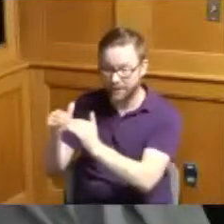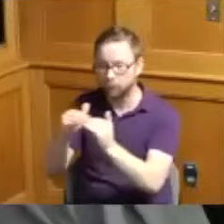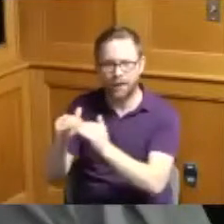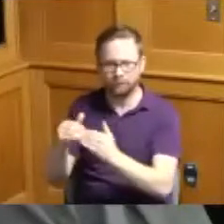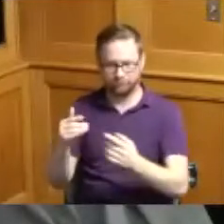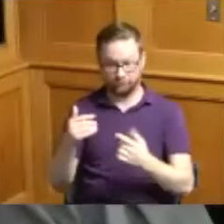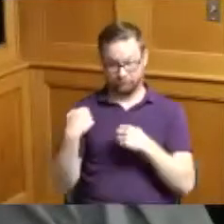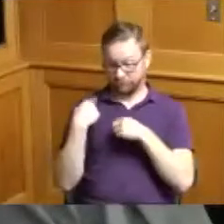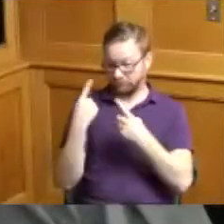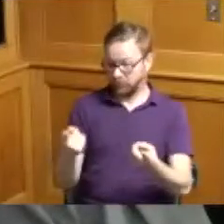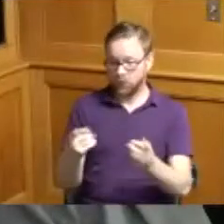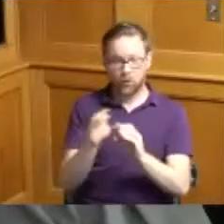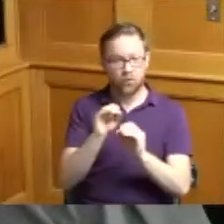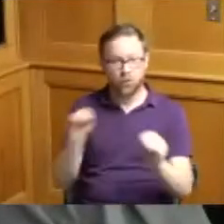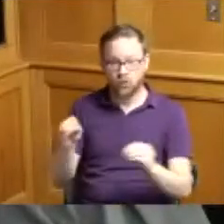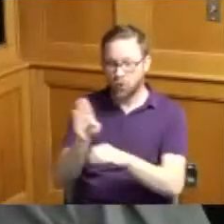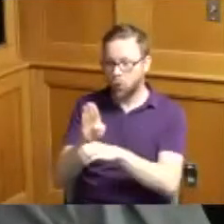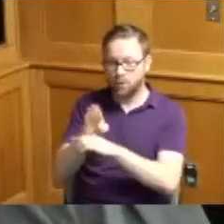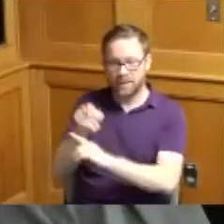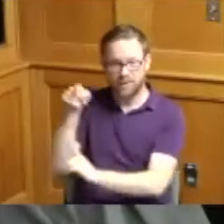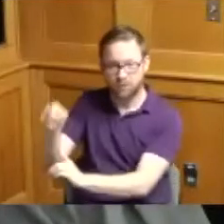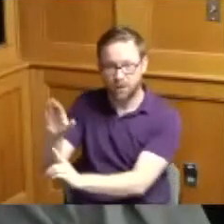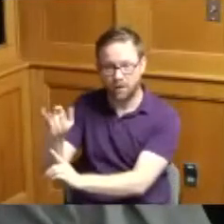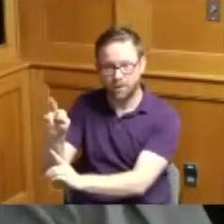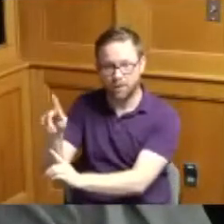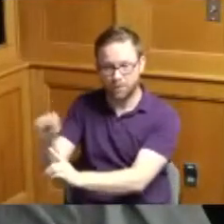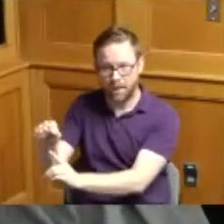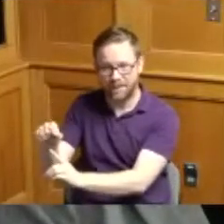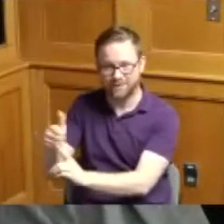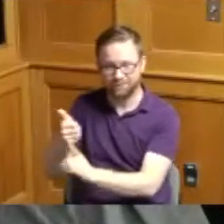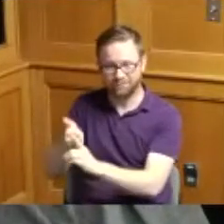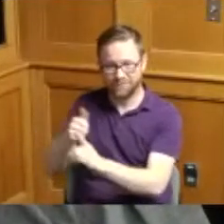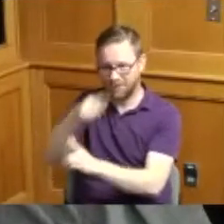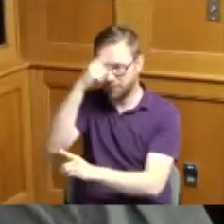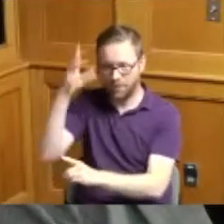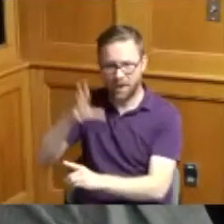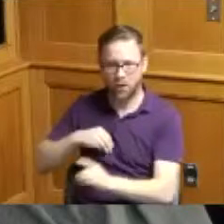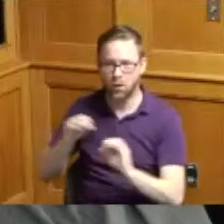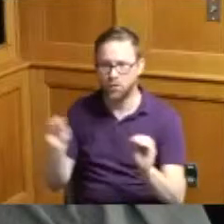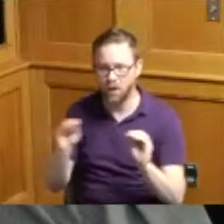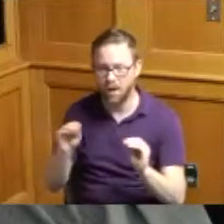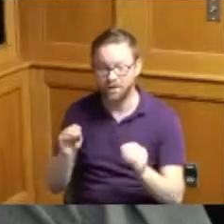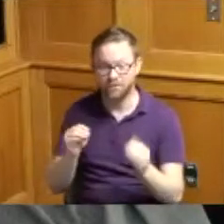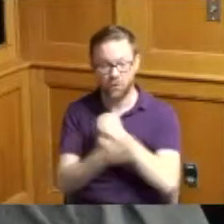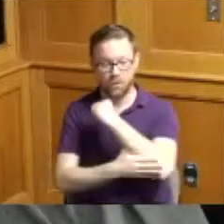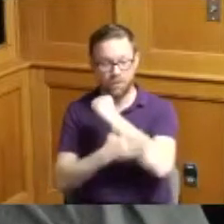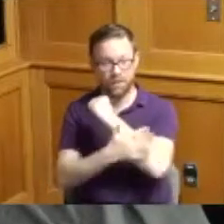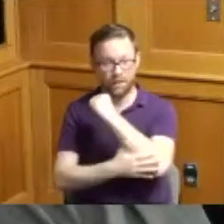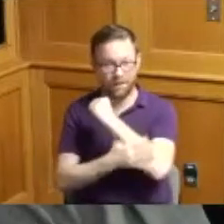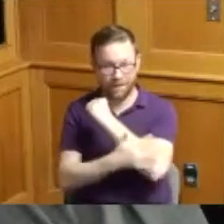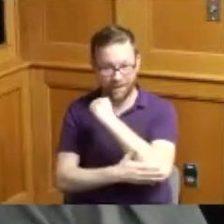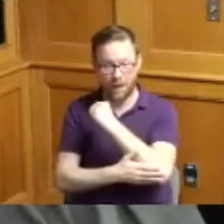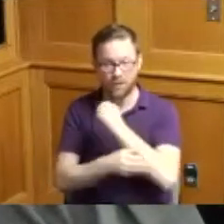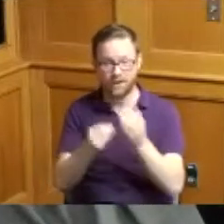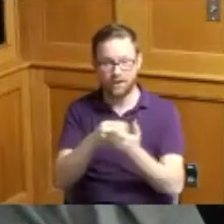and we have spent just from the County's budget 953 million dollars